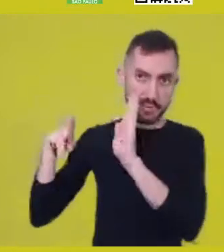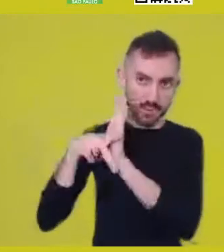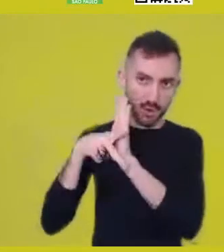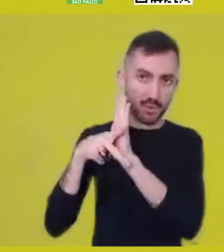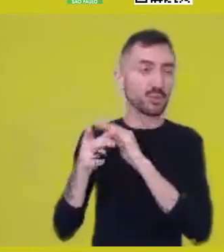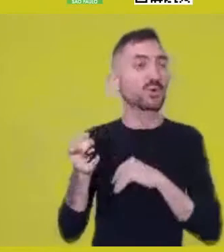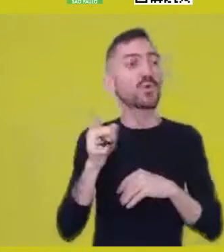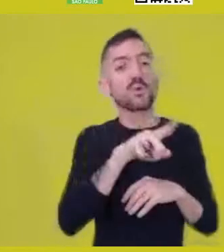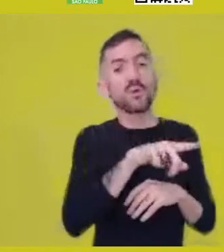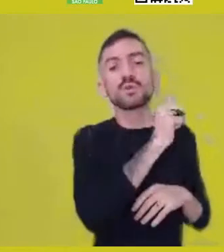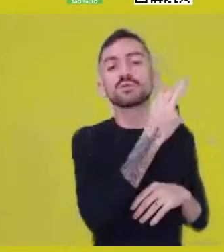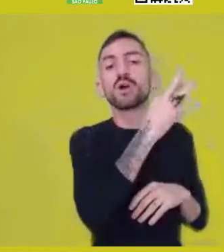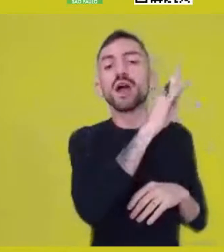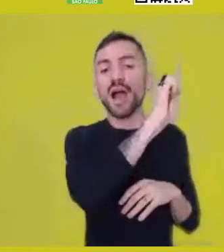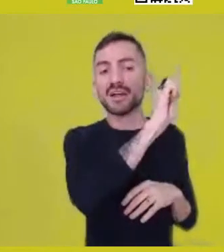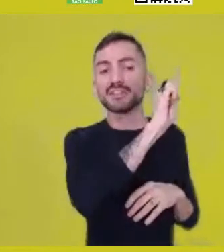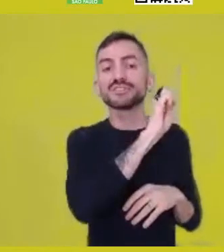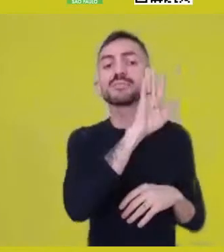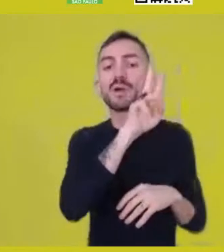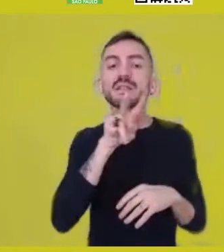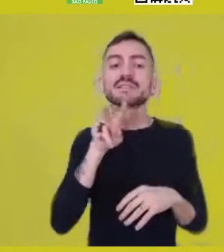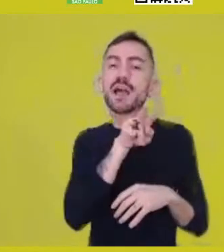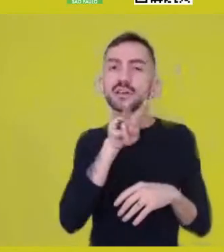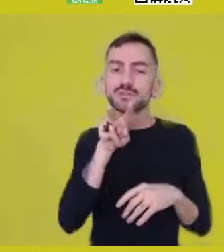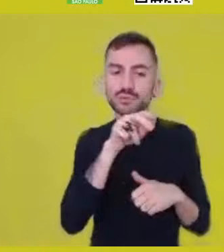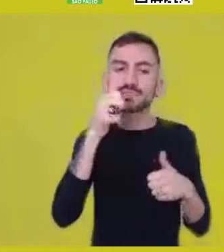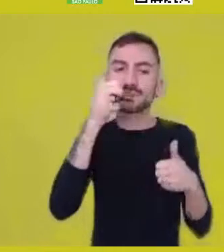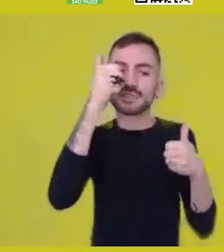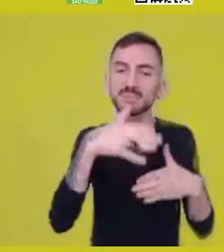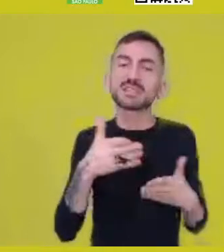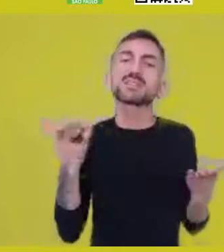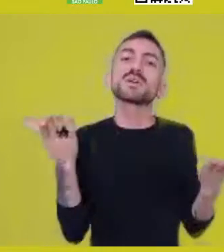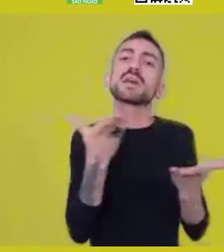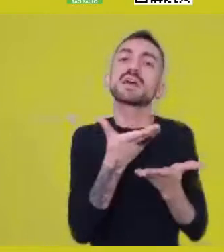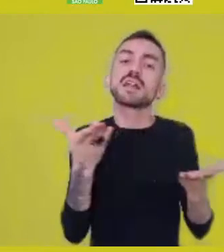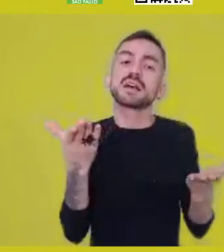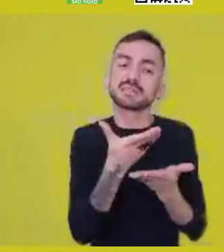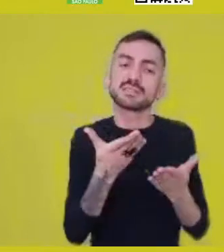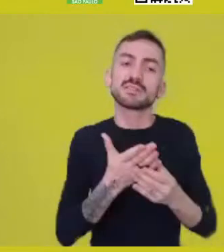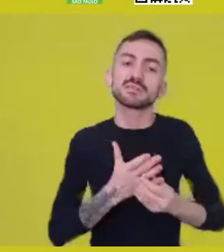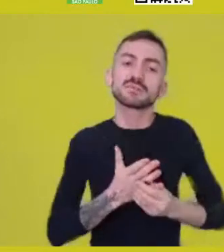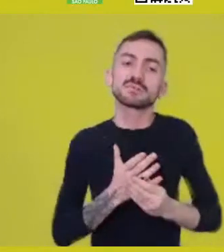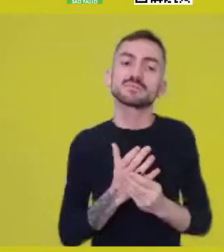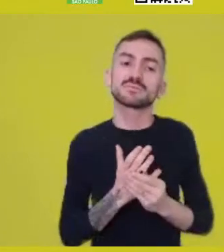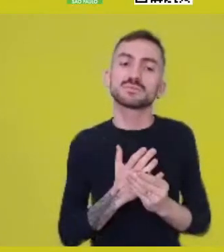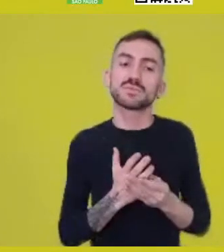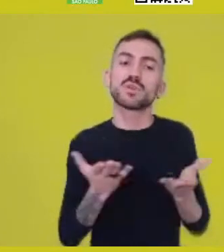but both talk somehow about the relation that today, in the present,